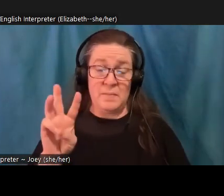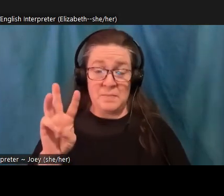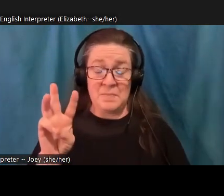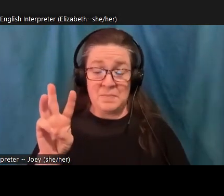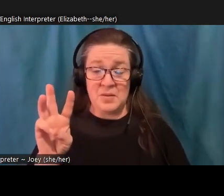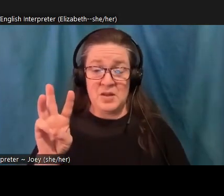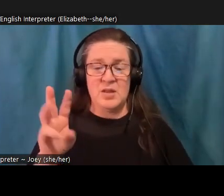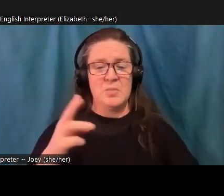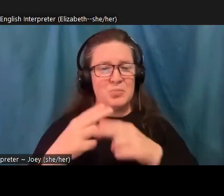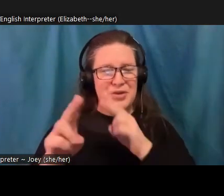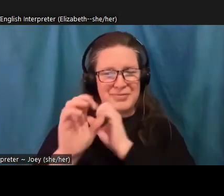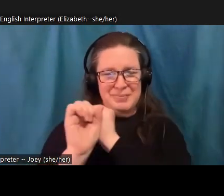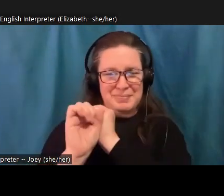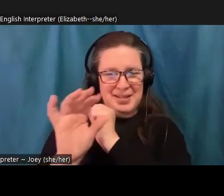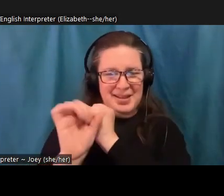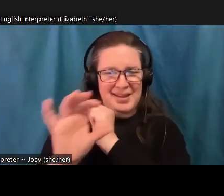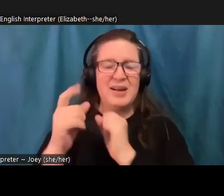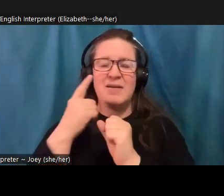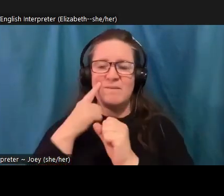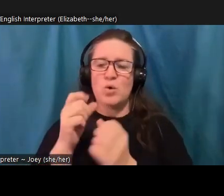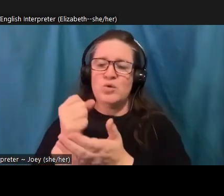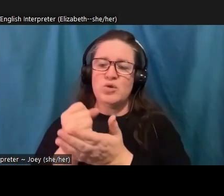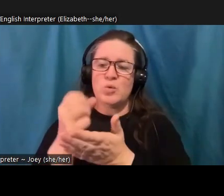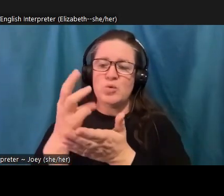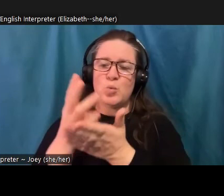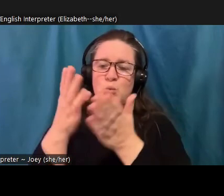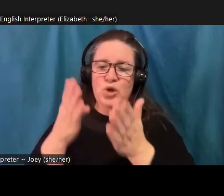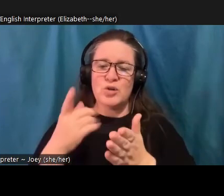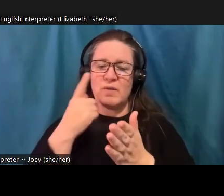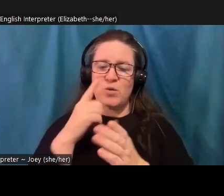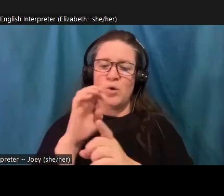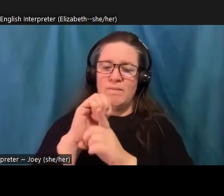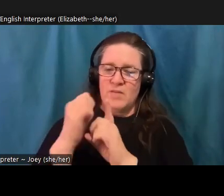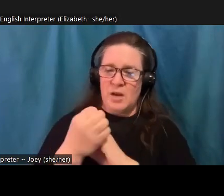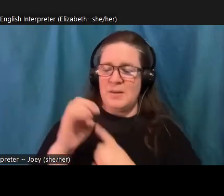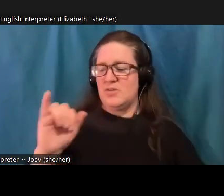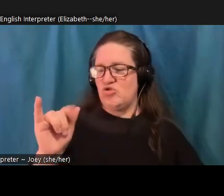plug for the social workers for environmental justice group, kind of have two different sections, one of them that is